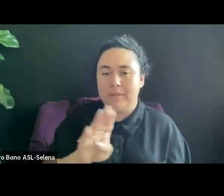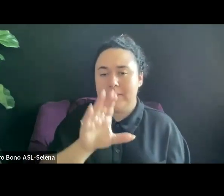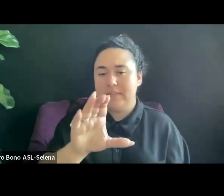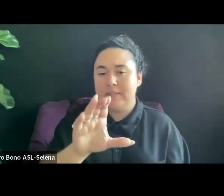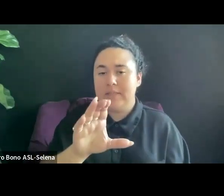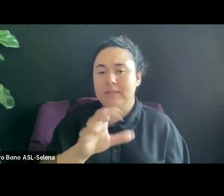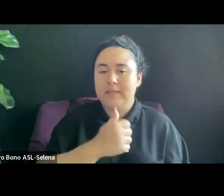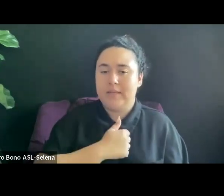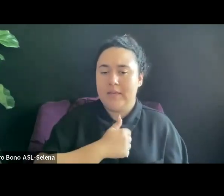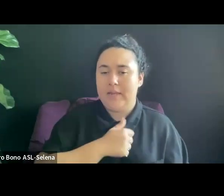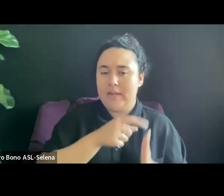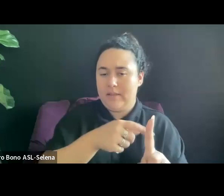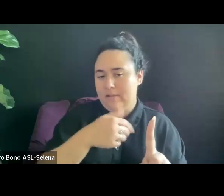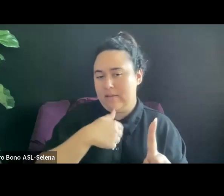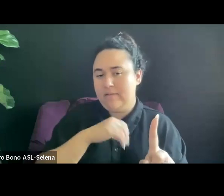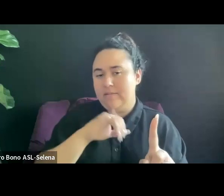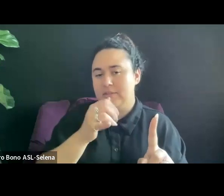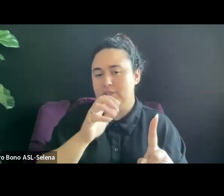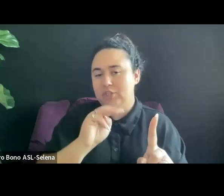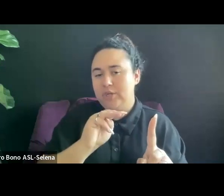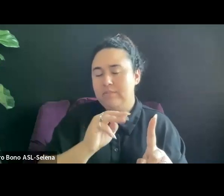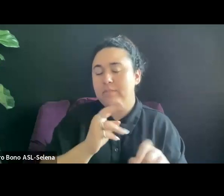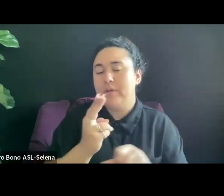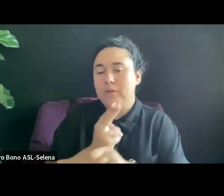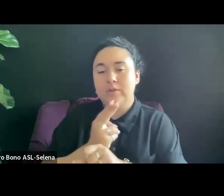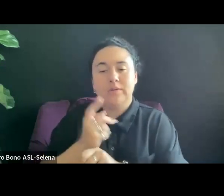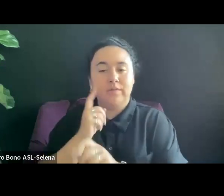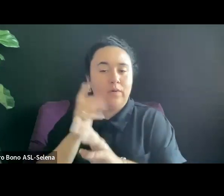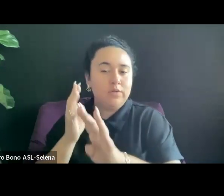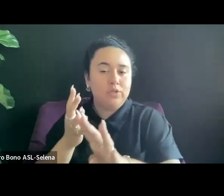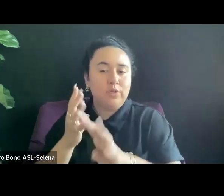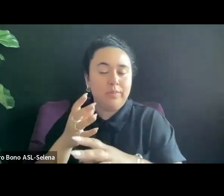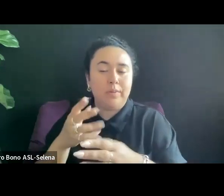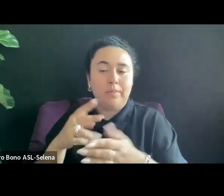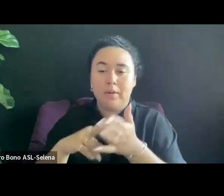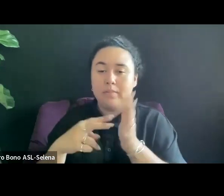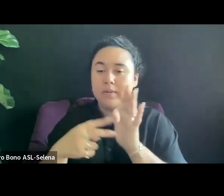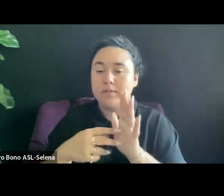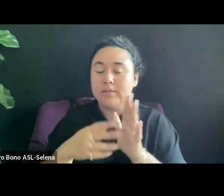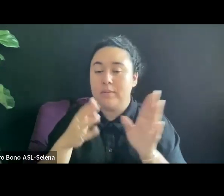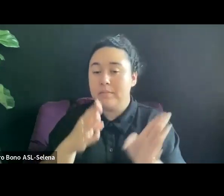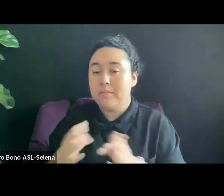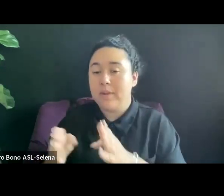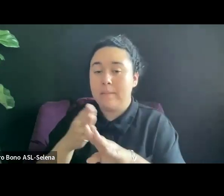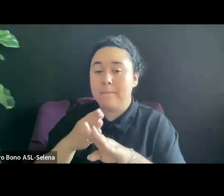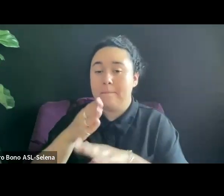BE SURE WHEN YOU ARE PLANNING POST PRODUCTION THAT YOU CONSIDER PREPARING SEVERAL VERSIONS OF YOUR